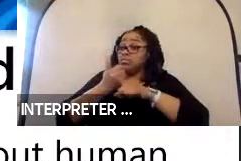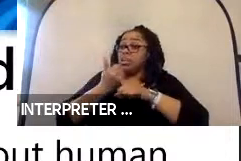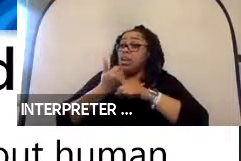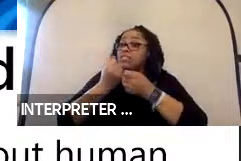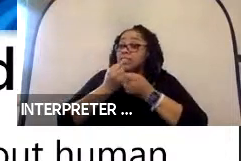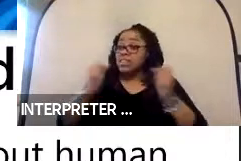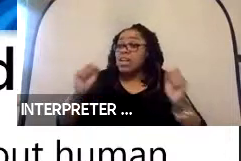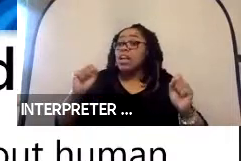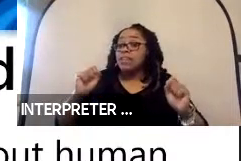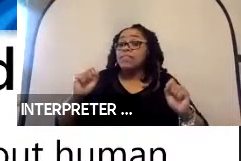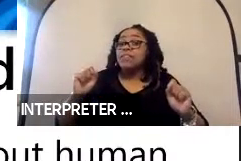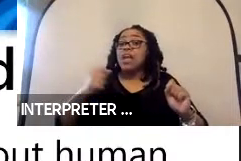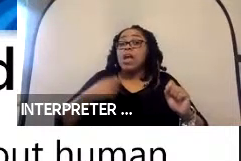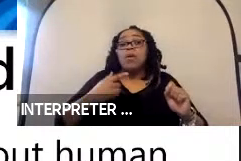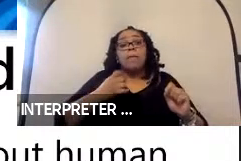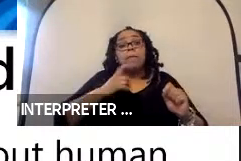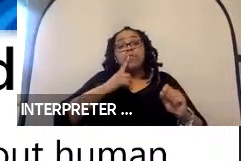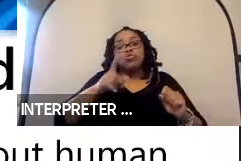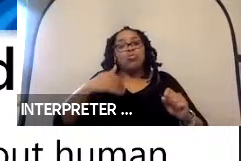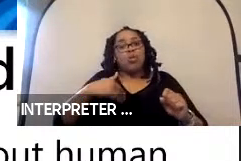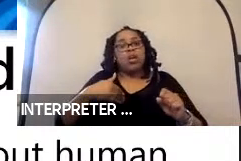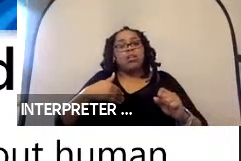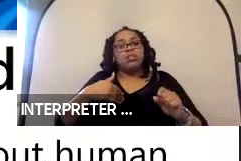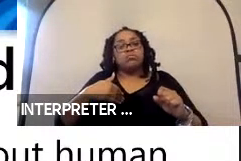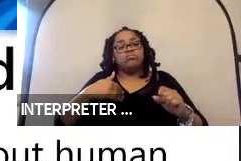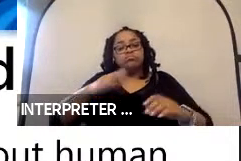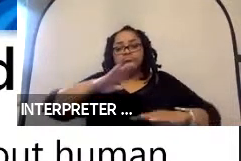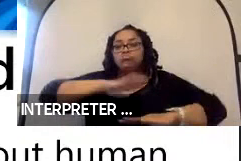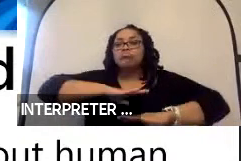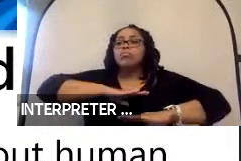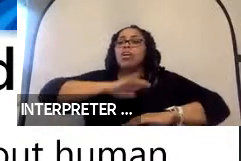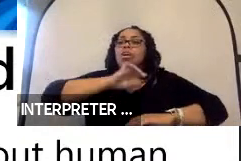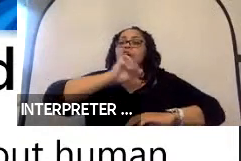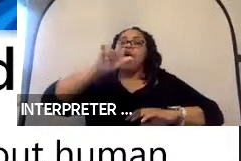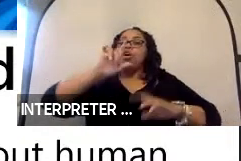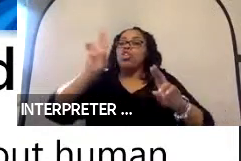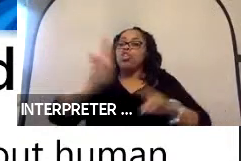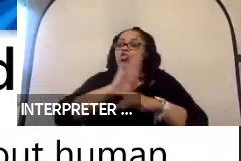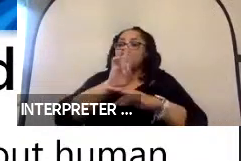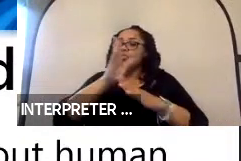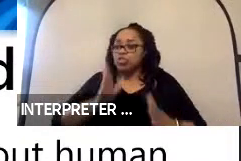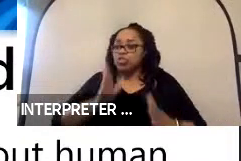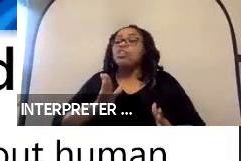to be able to accommodate a variety of users. So, this particular system is a wheelchair